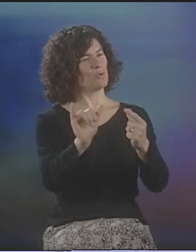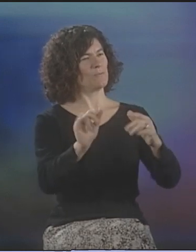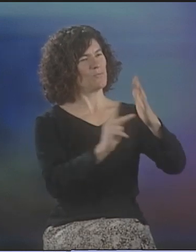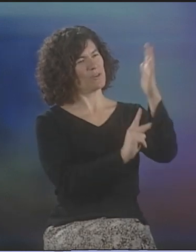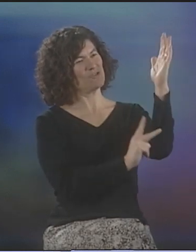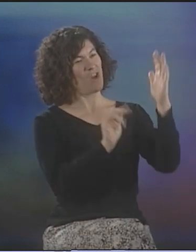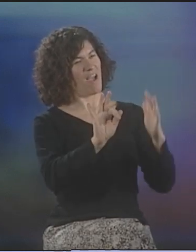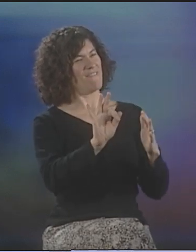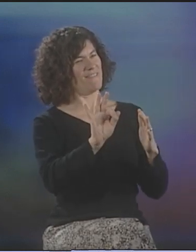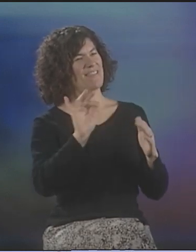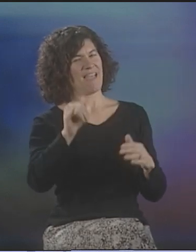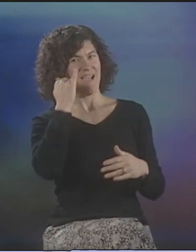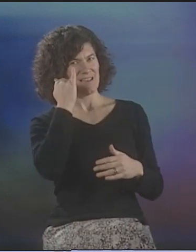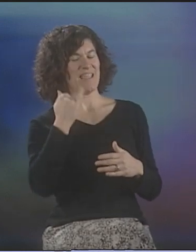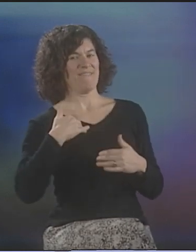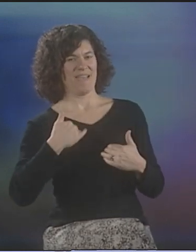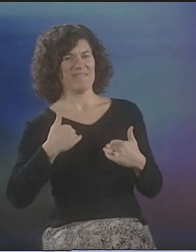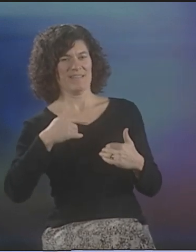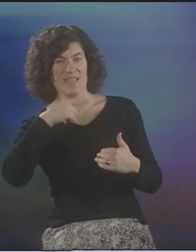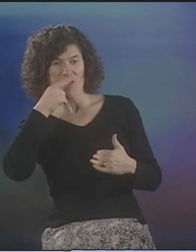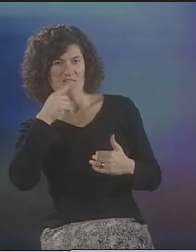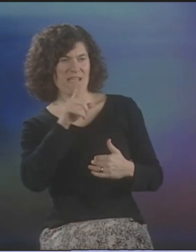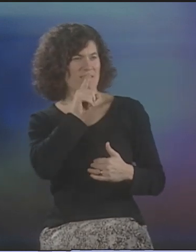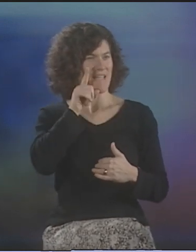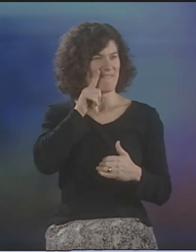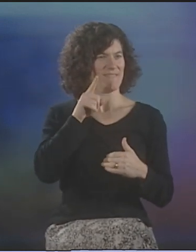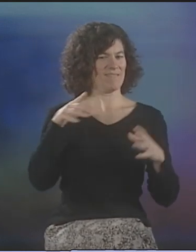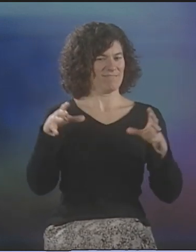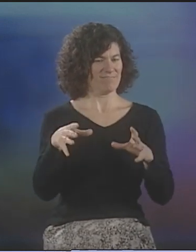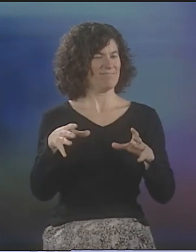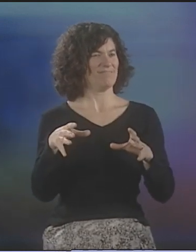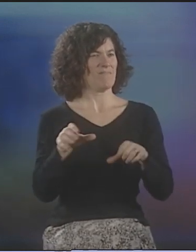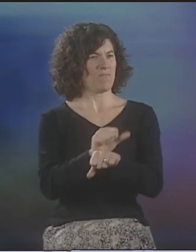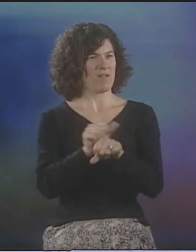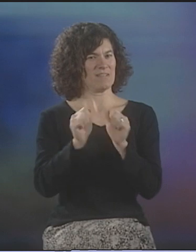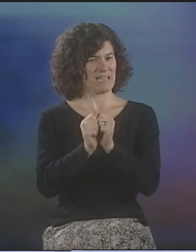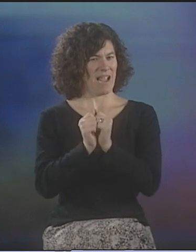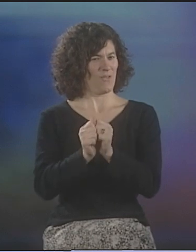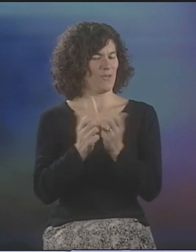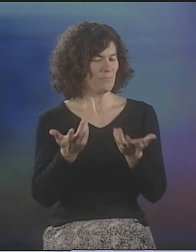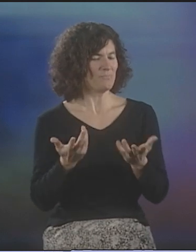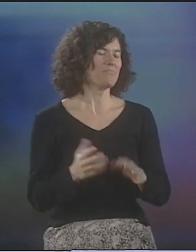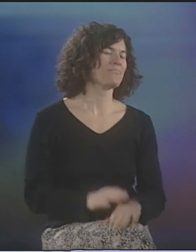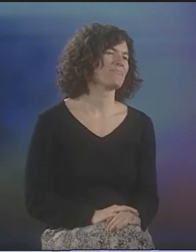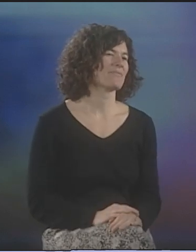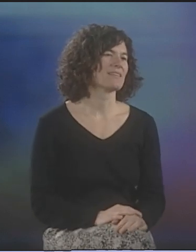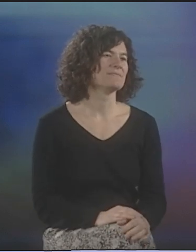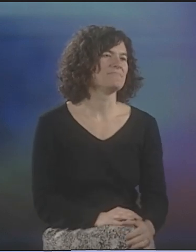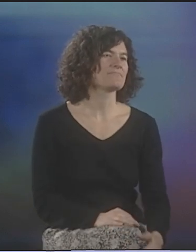IN OUR GROUP CALLED BRIDGE OF..., ALSO. WE HAD HEARING AND DEAF PEOPLE WORKING TOGETHER IN A CONSOLIDATED GROUP.